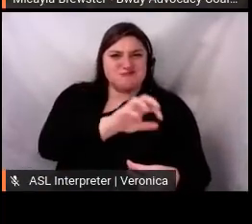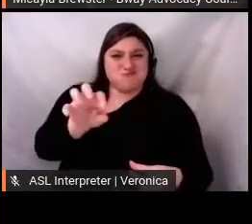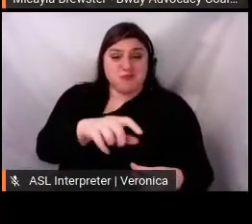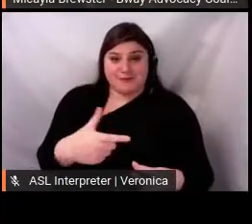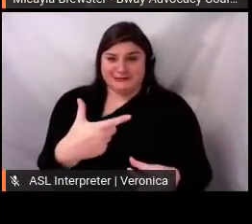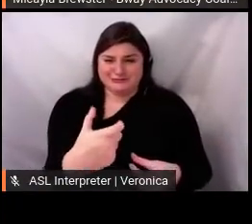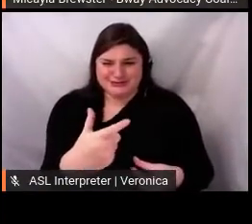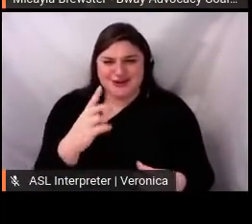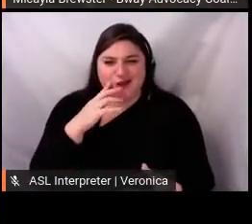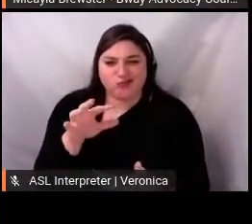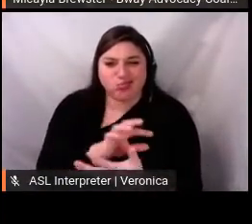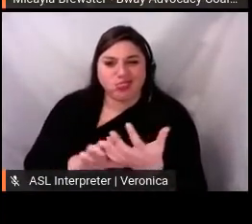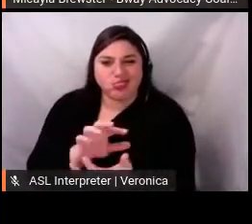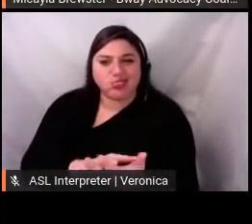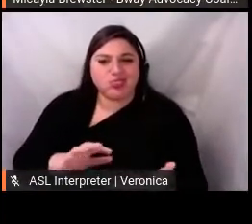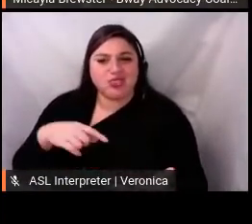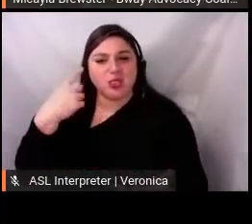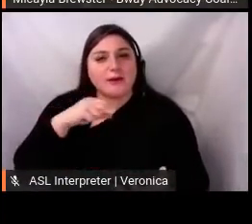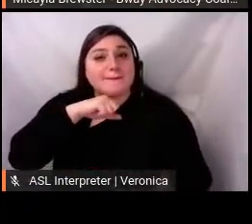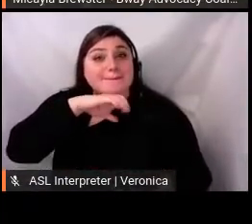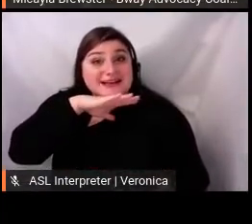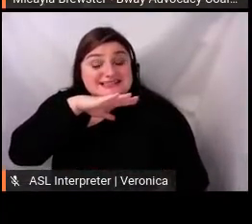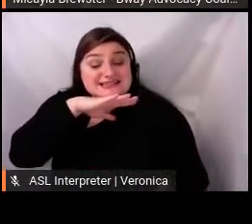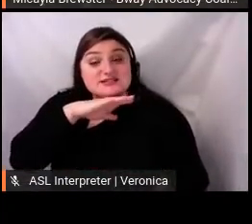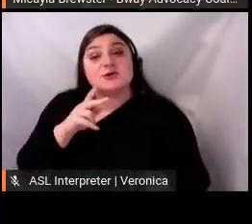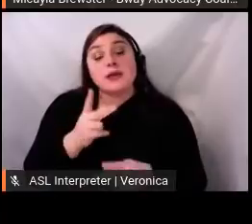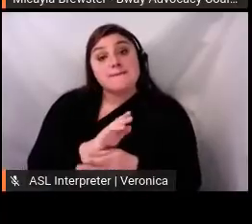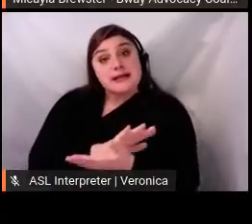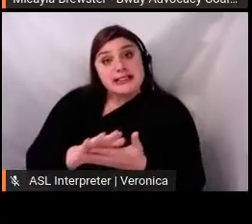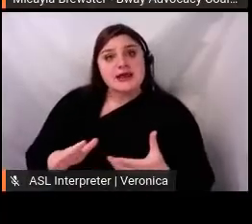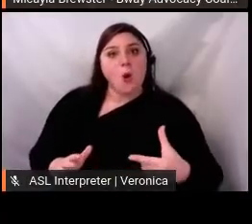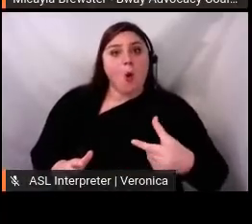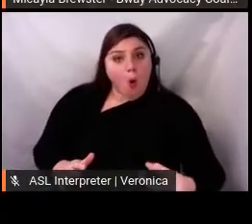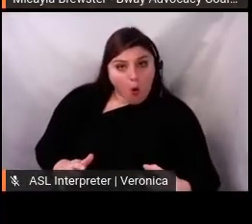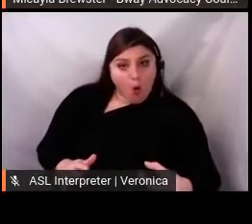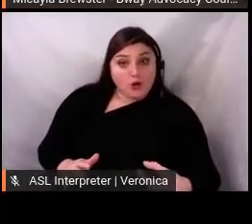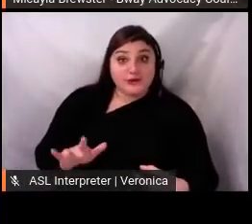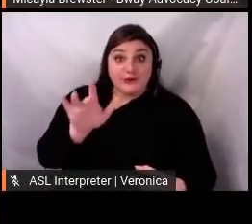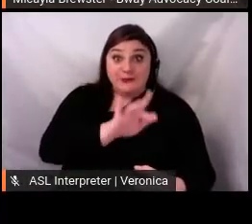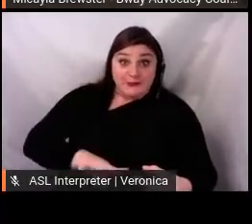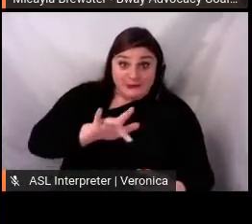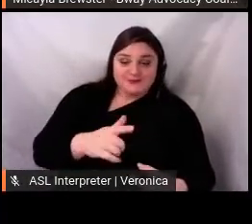Then the next set of instructions say, number three: Share it to your story